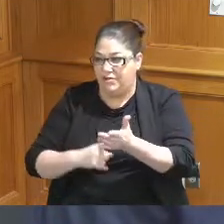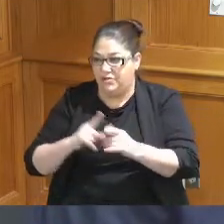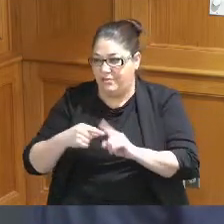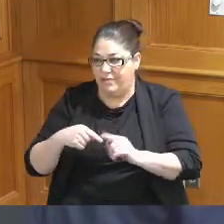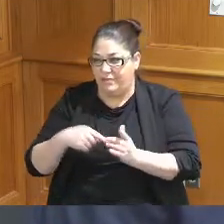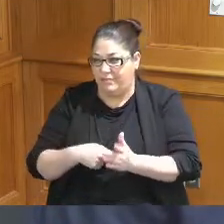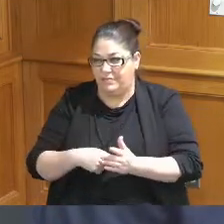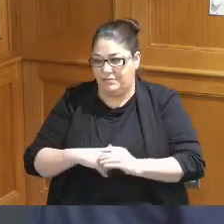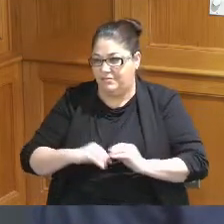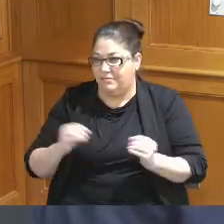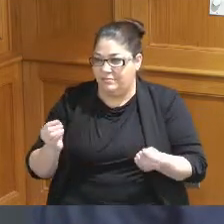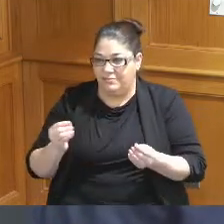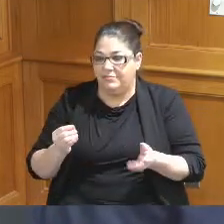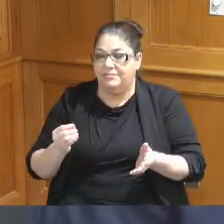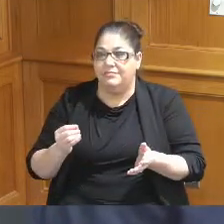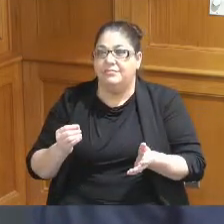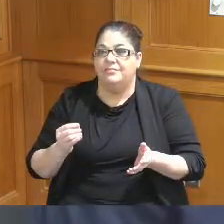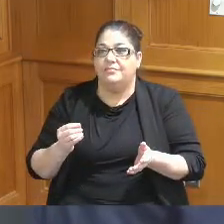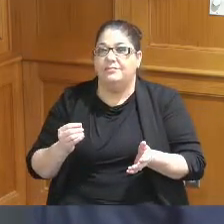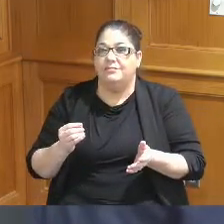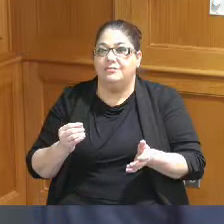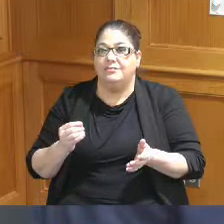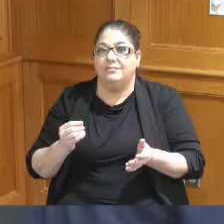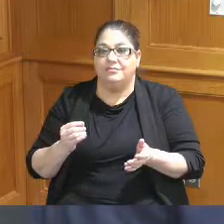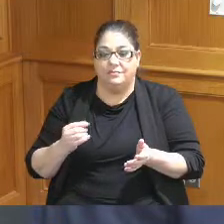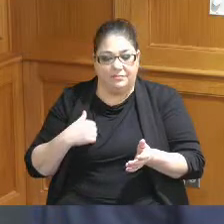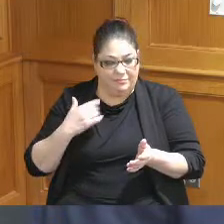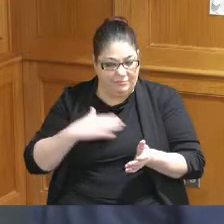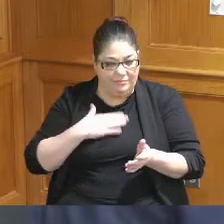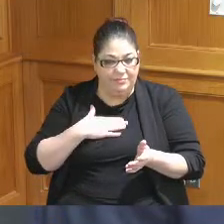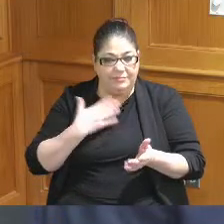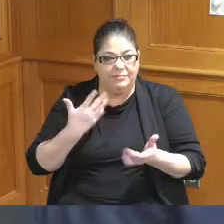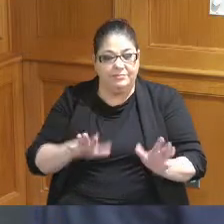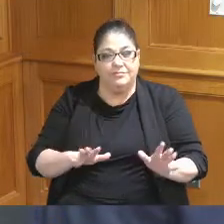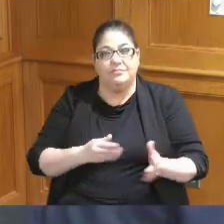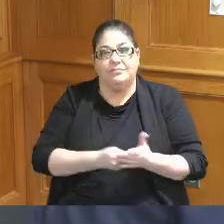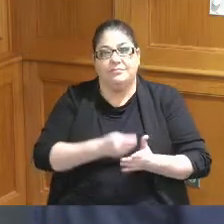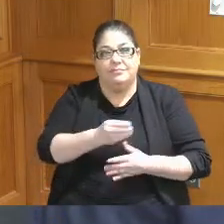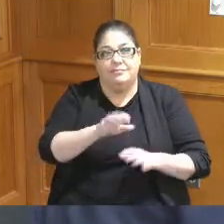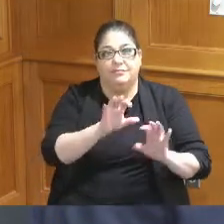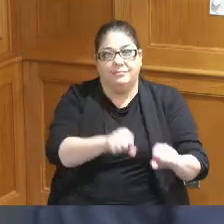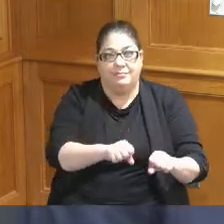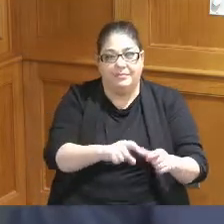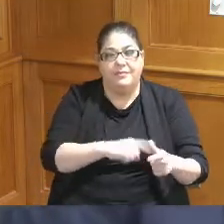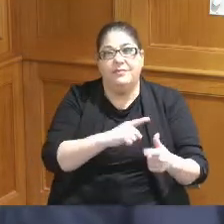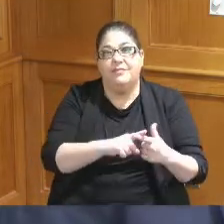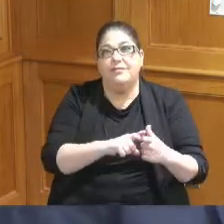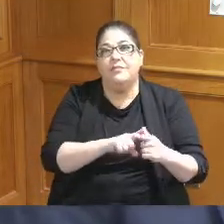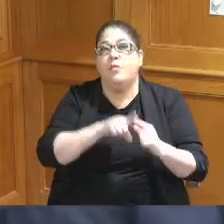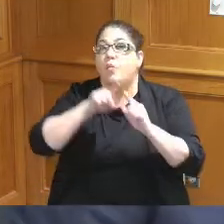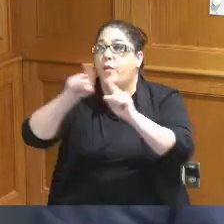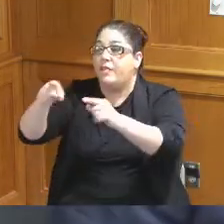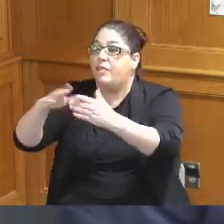stuff so I'm glad that you know that investment was made we we went to the community asked what